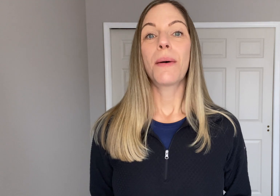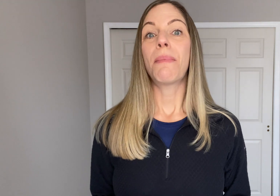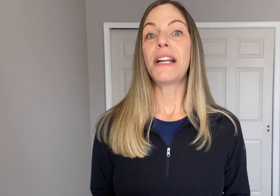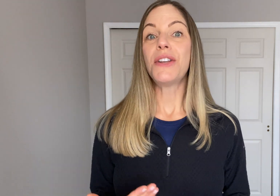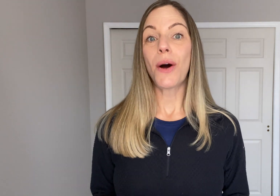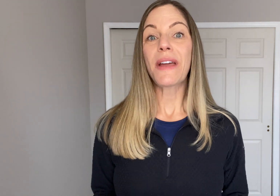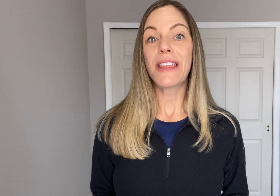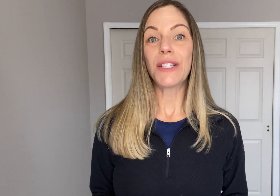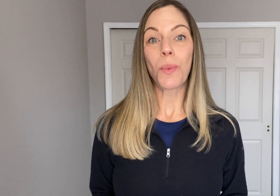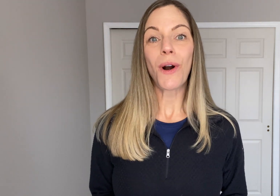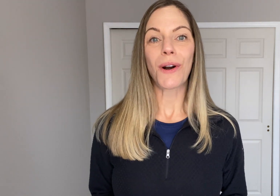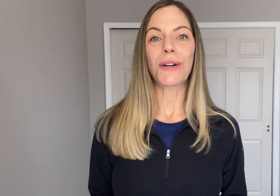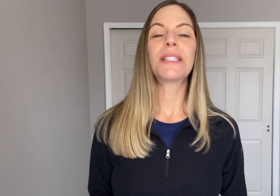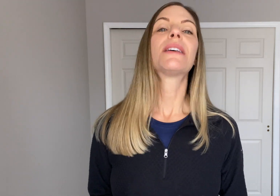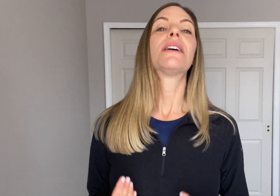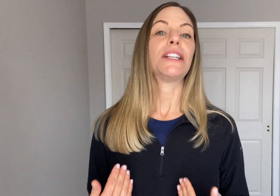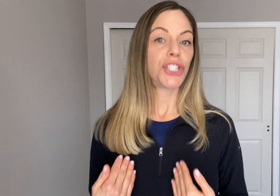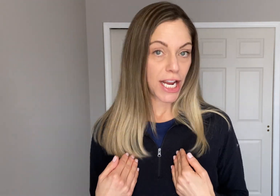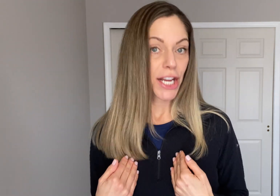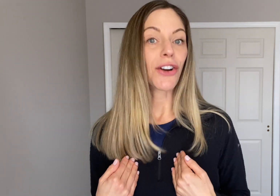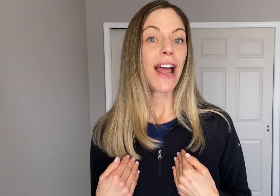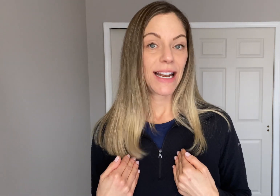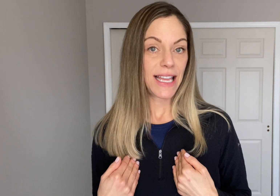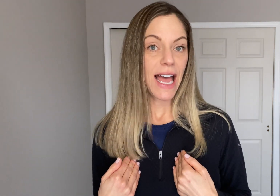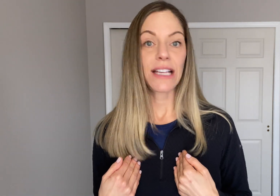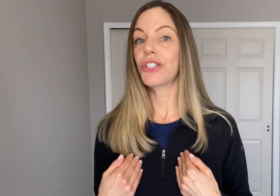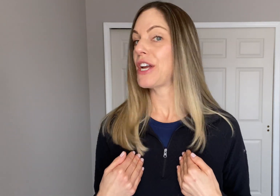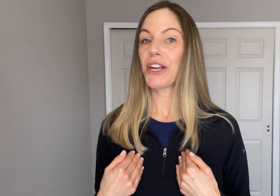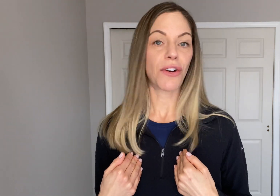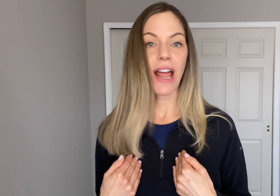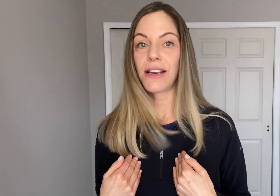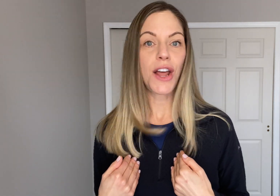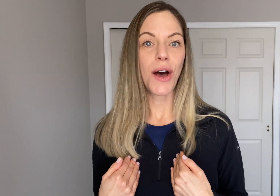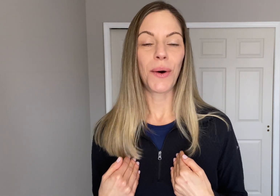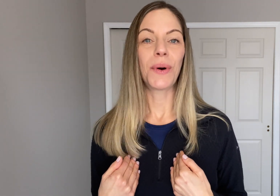By knowing these words and shaking your head yes, shaking your head no,